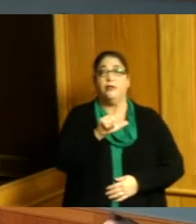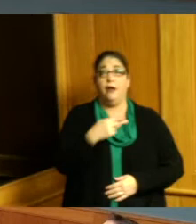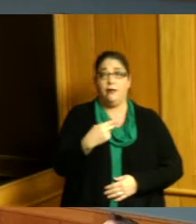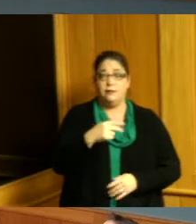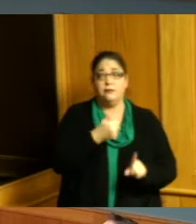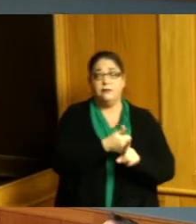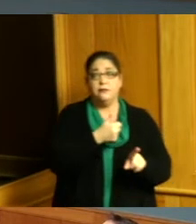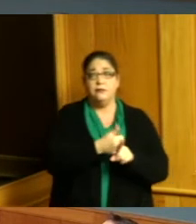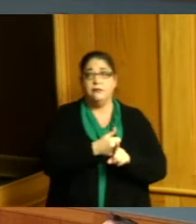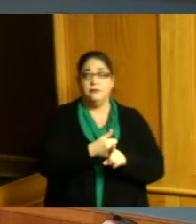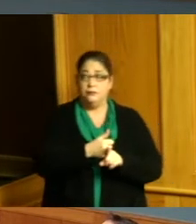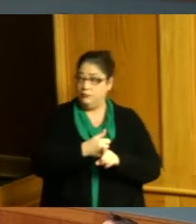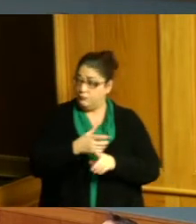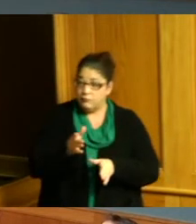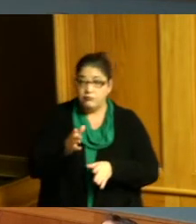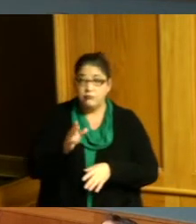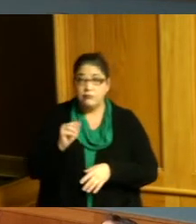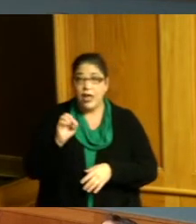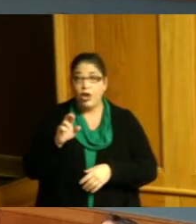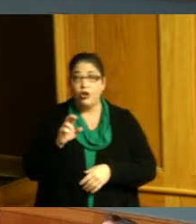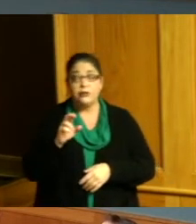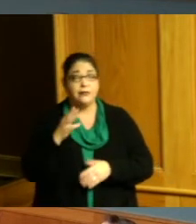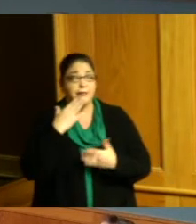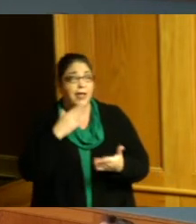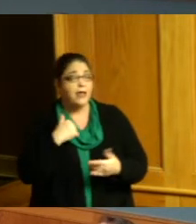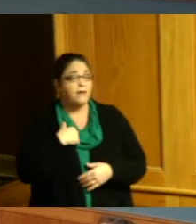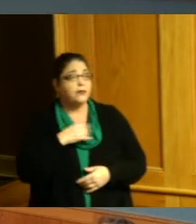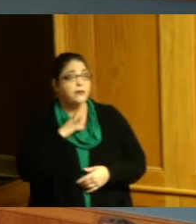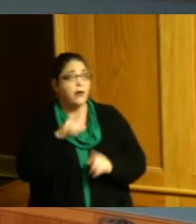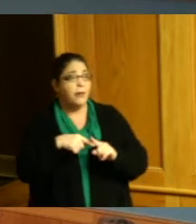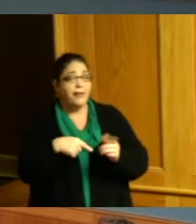and Mayor kenzie mumfree's administration is in talks to resolve this matter I think the